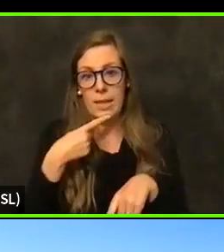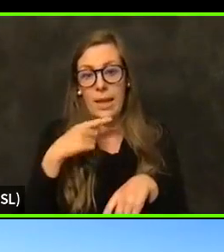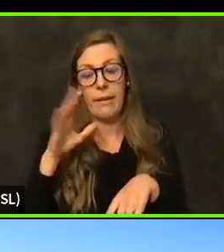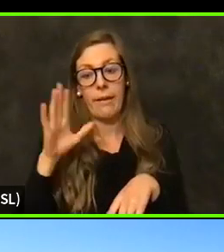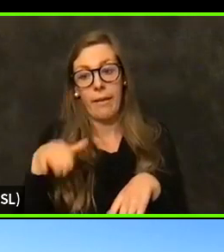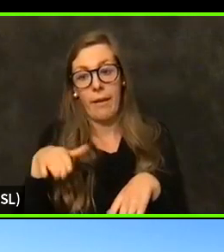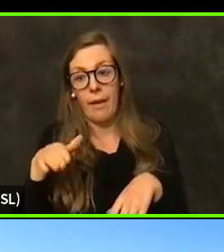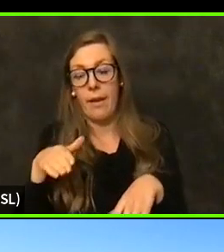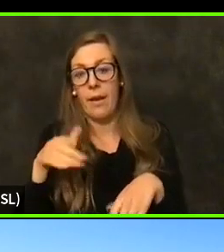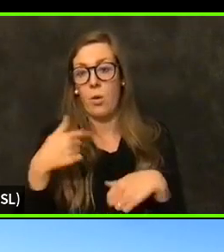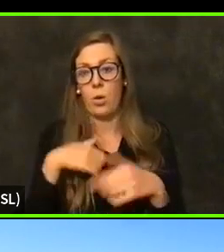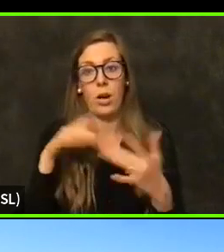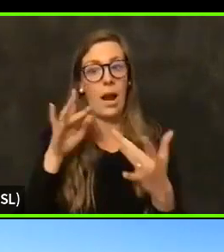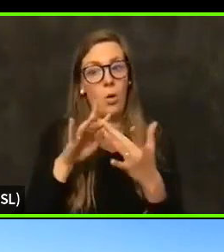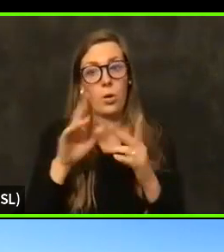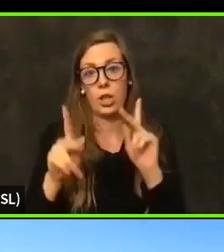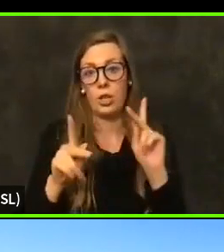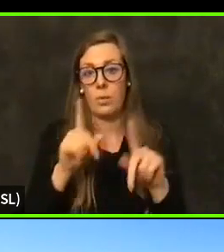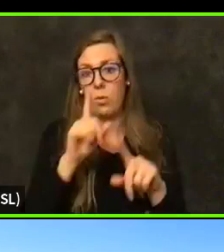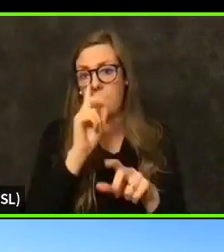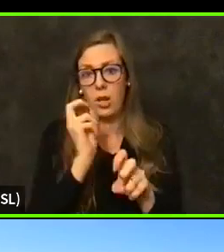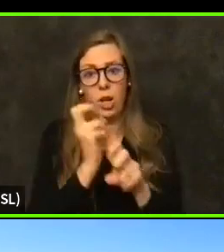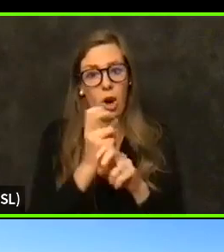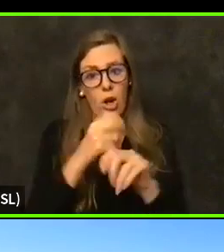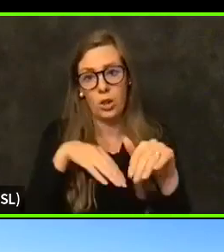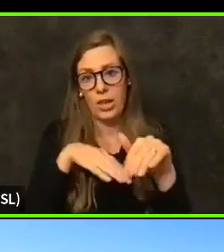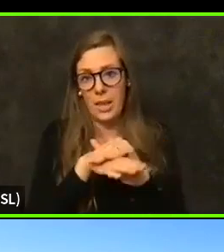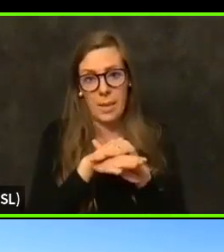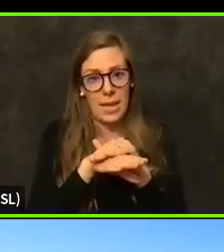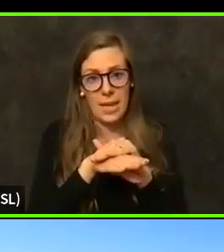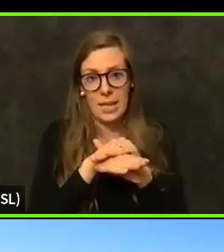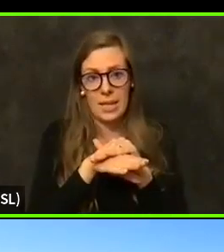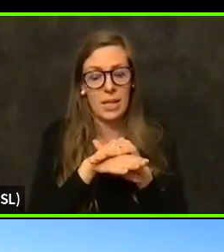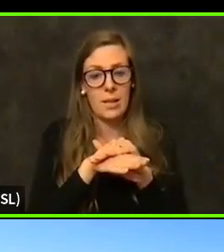outreaching to people, that it's very hard to get them in if if it's like two people